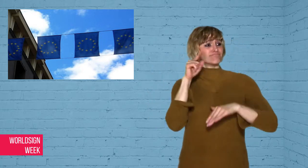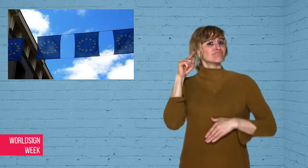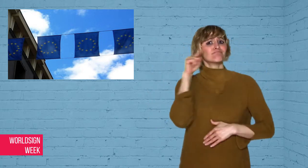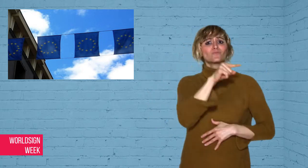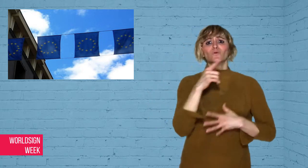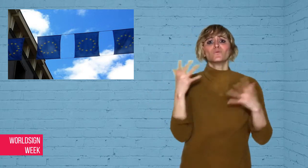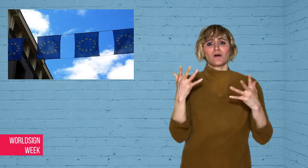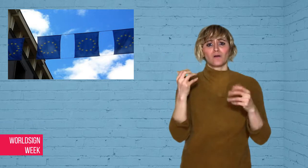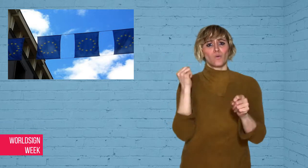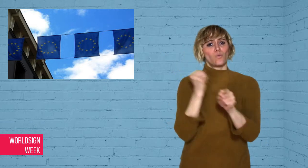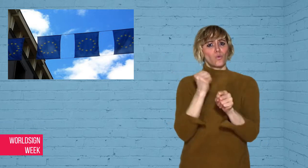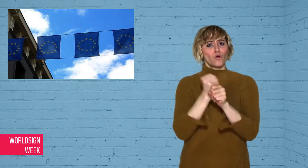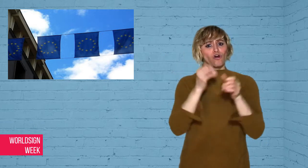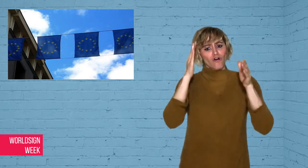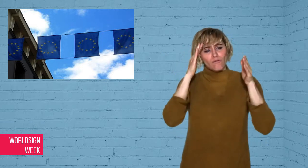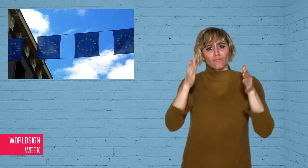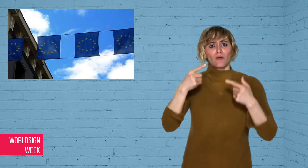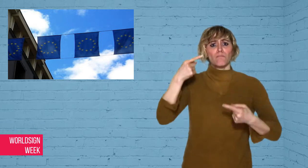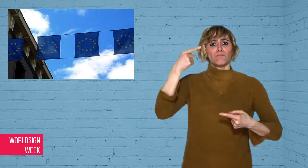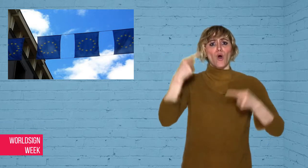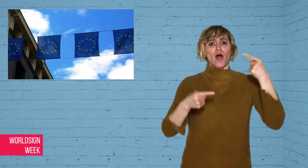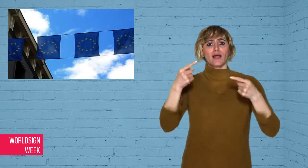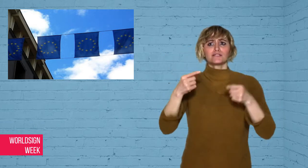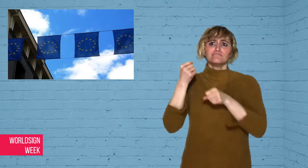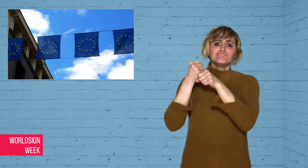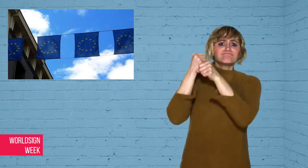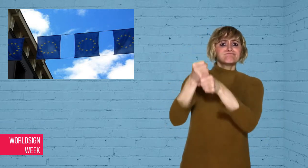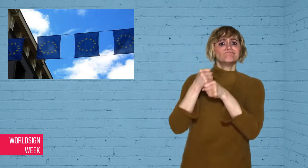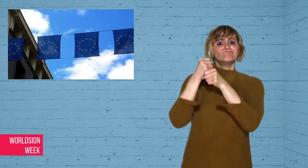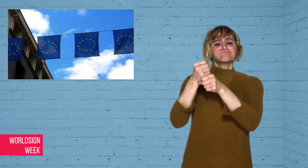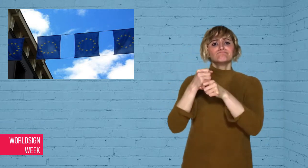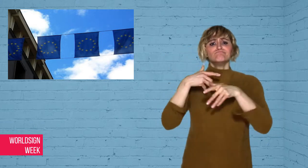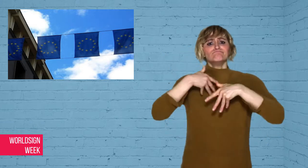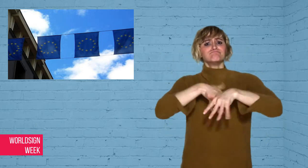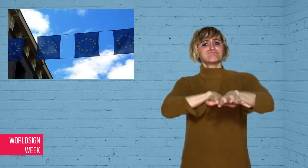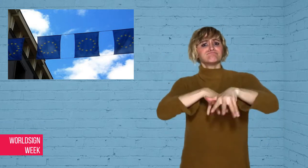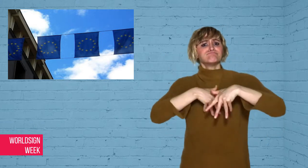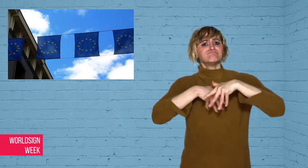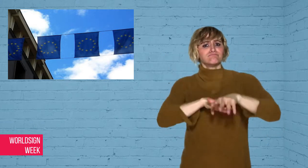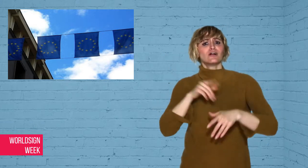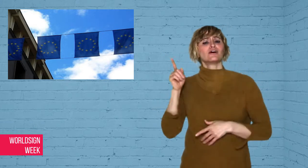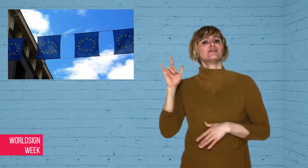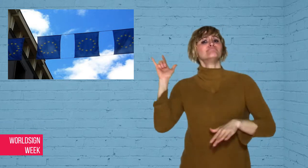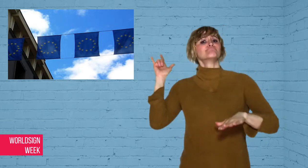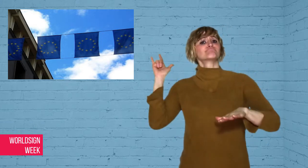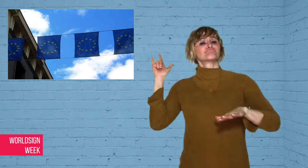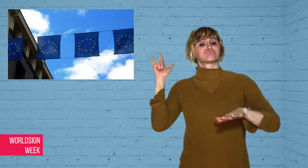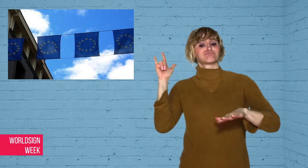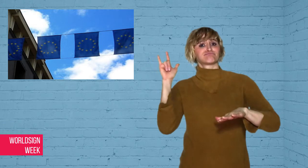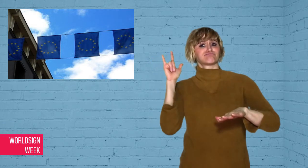Turkish foreign minister from landing